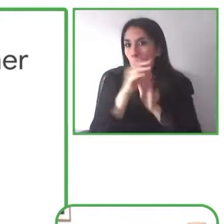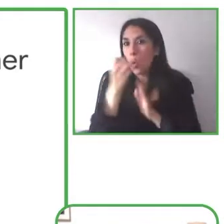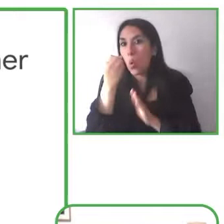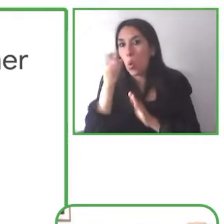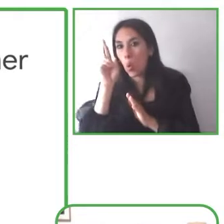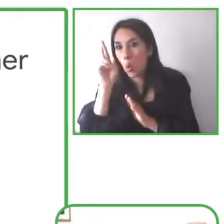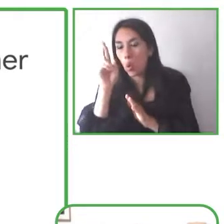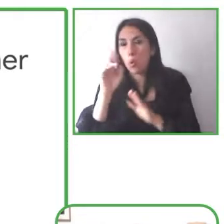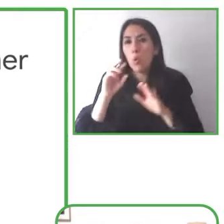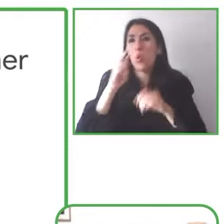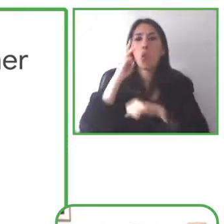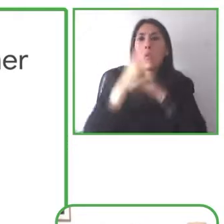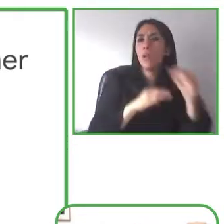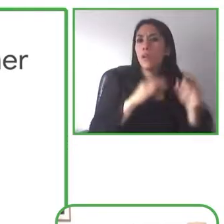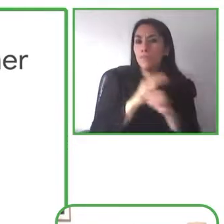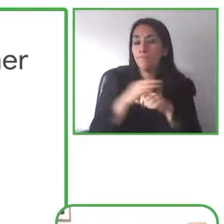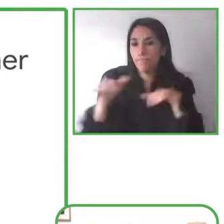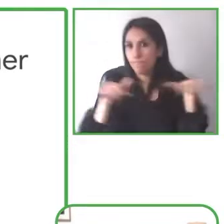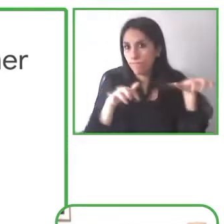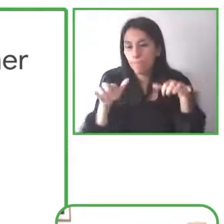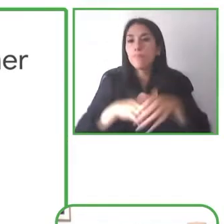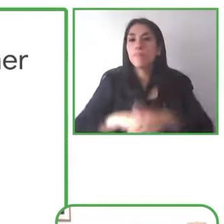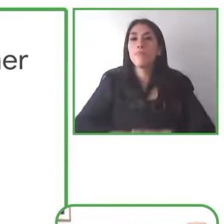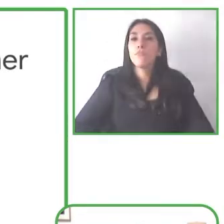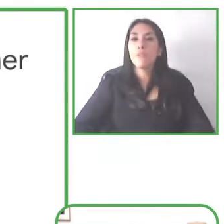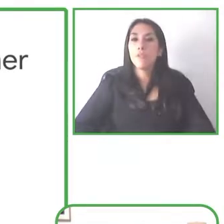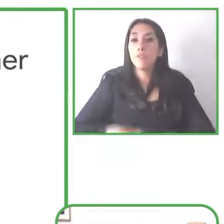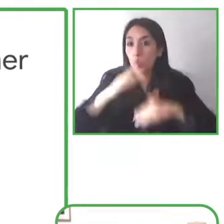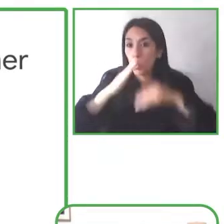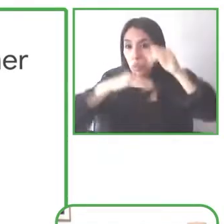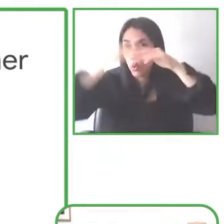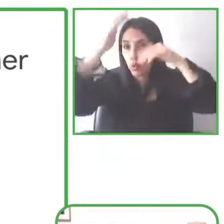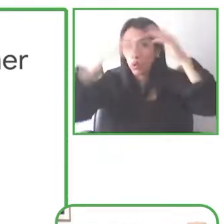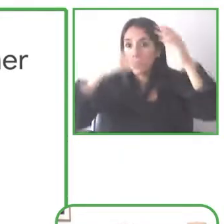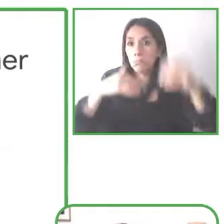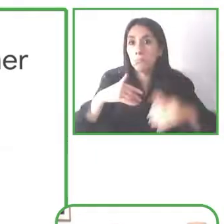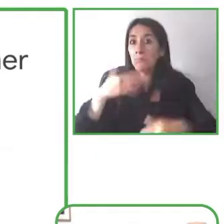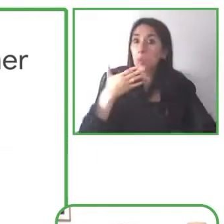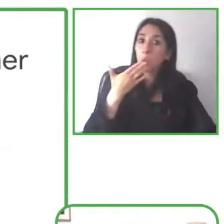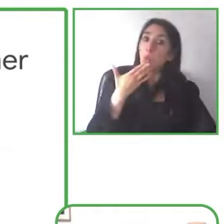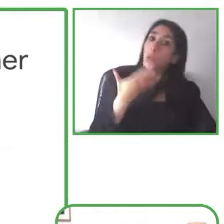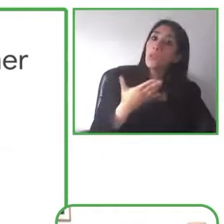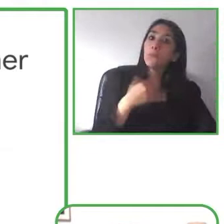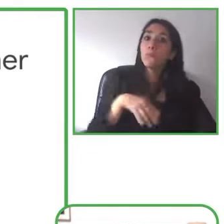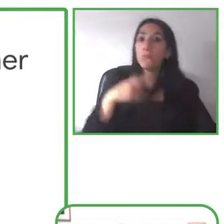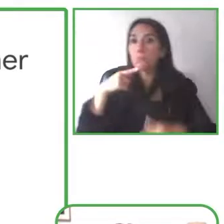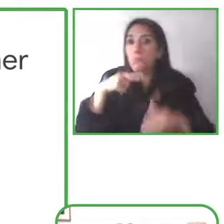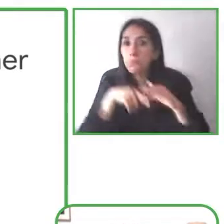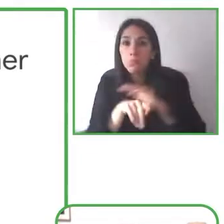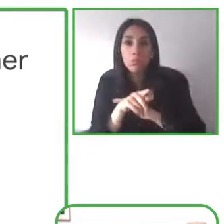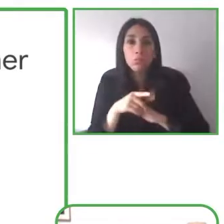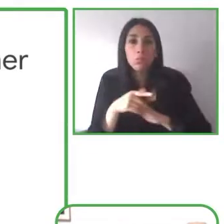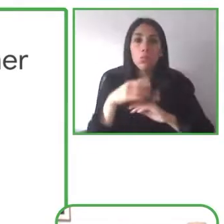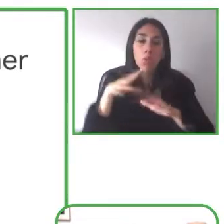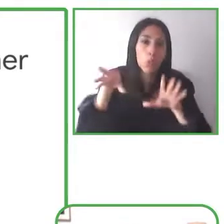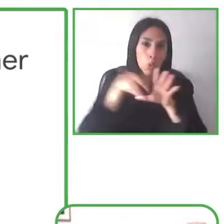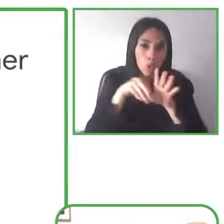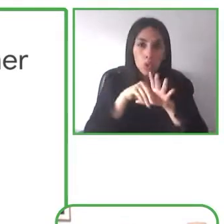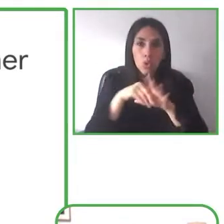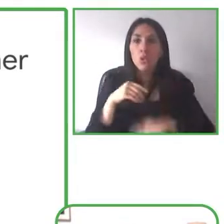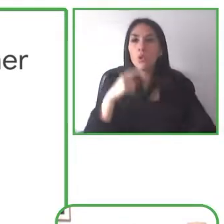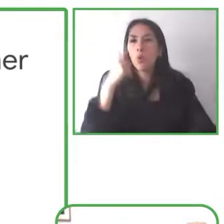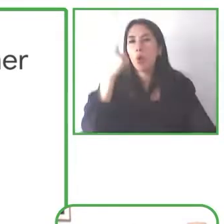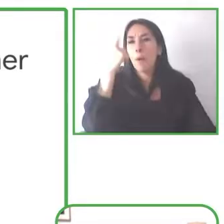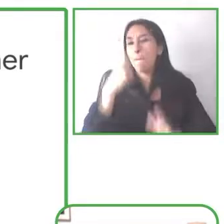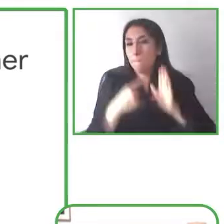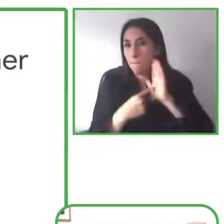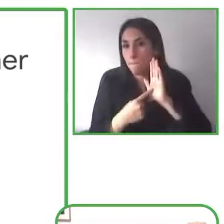So, one of the examples of building this is providing tooling, so for example the Accessibility